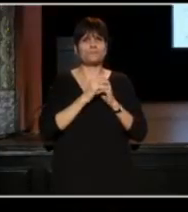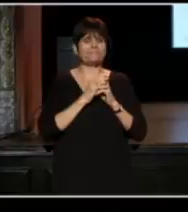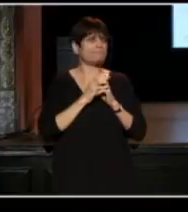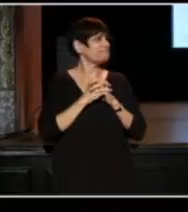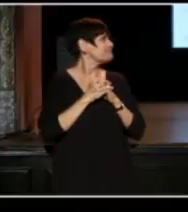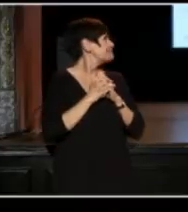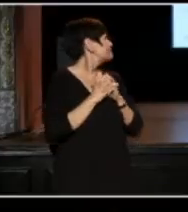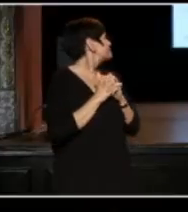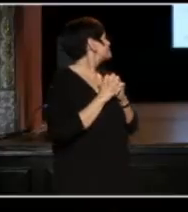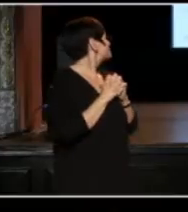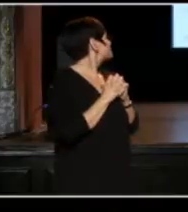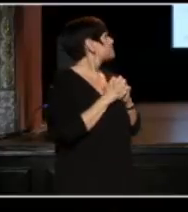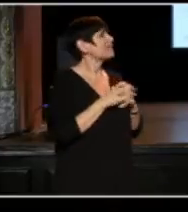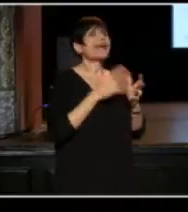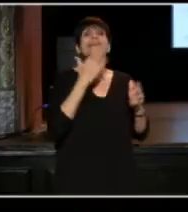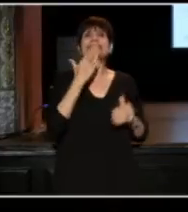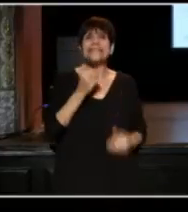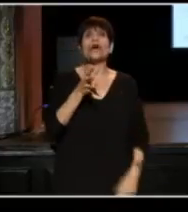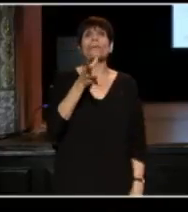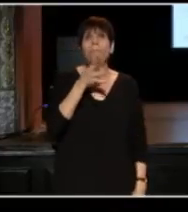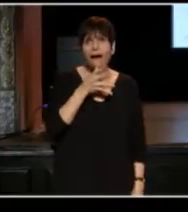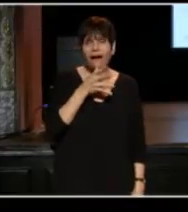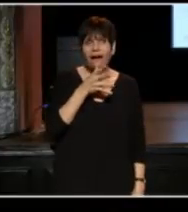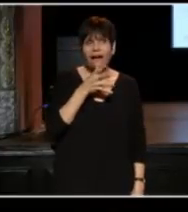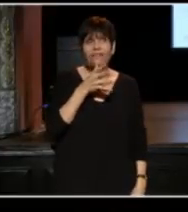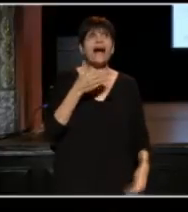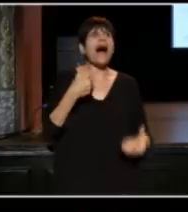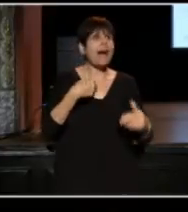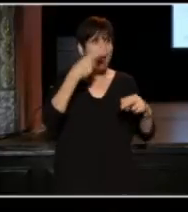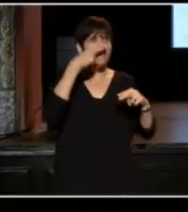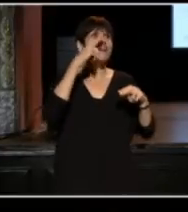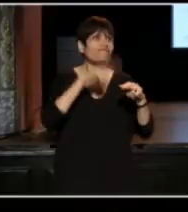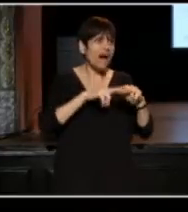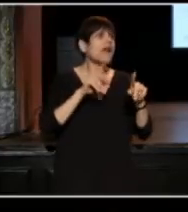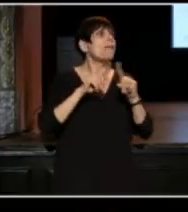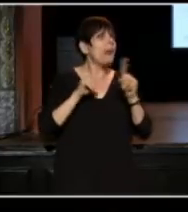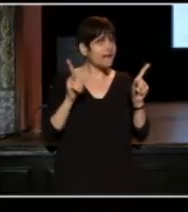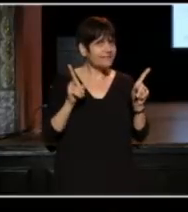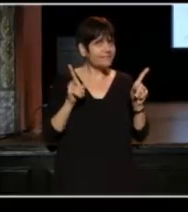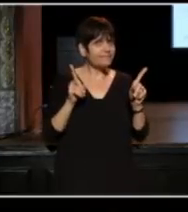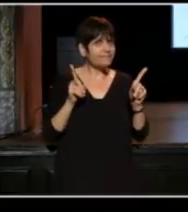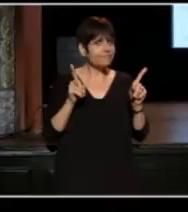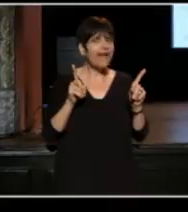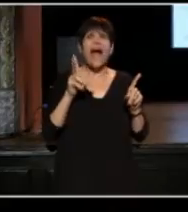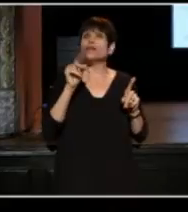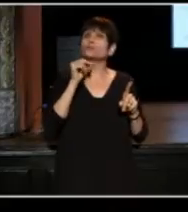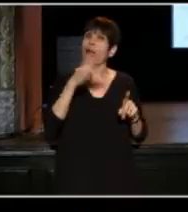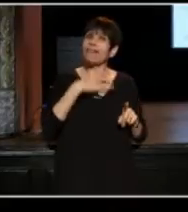"Dear mother, I am having fun, but I do not like it here."